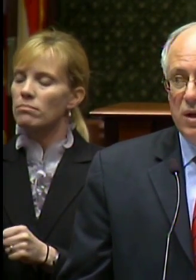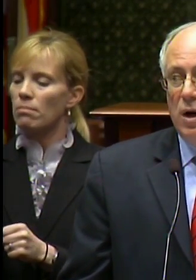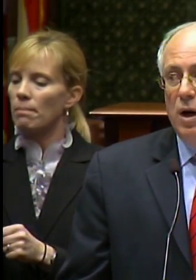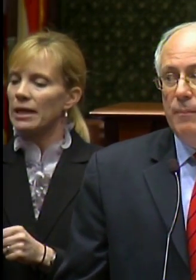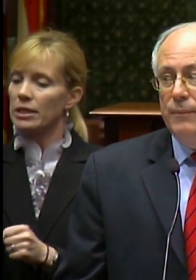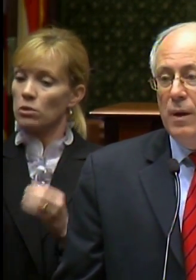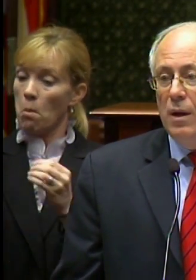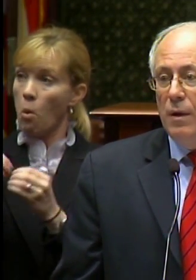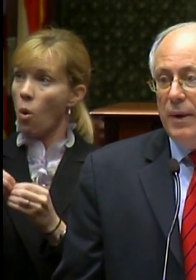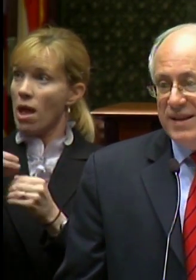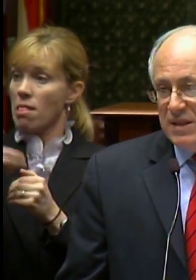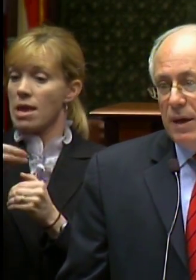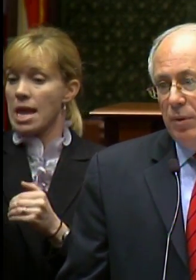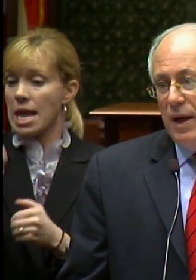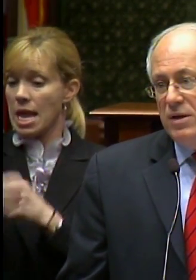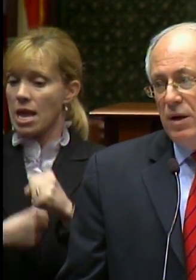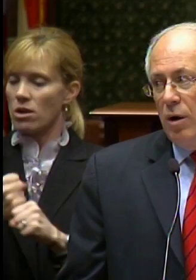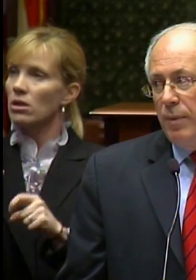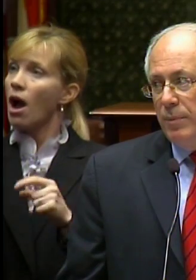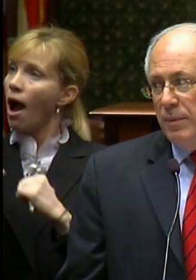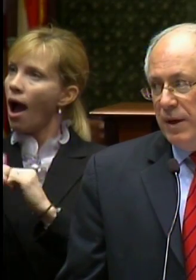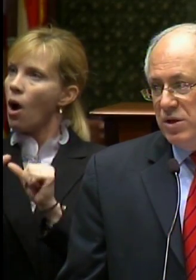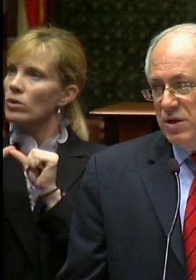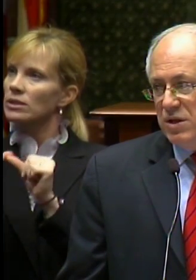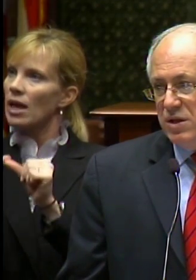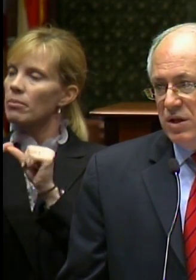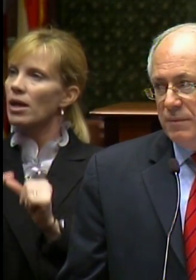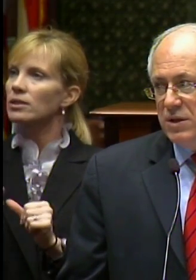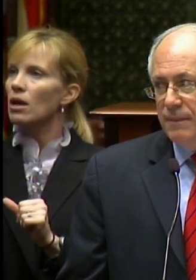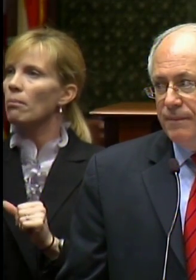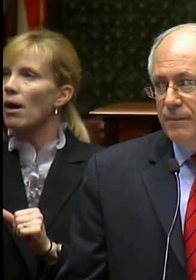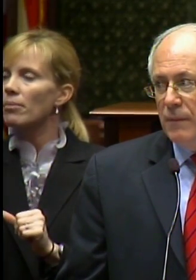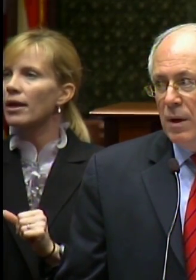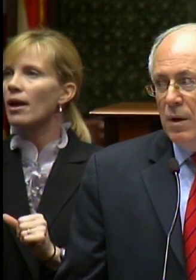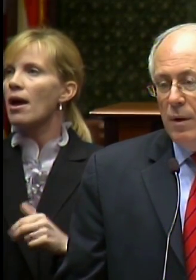to come -- by stabilizing our public pension systems.